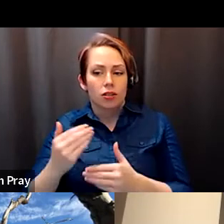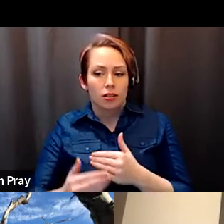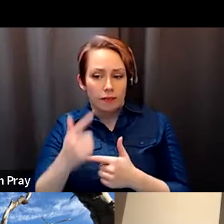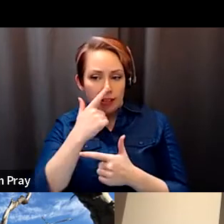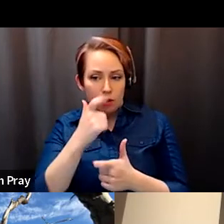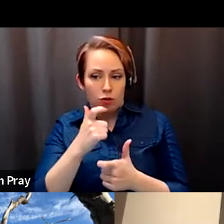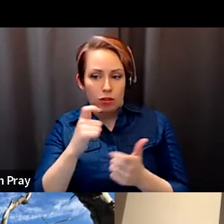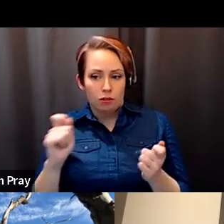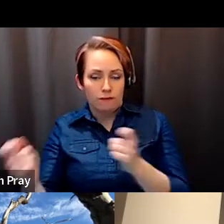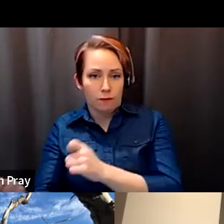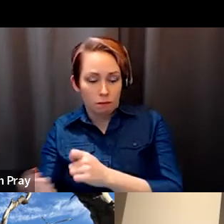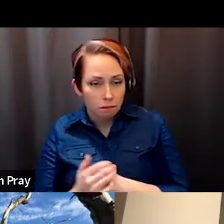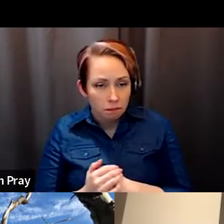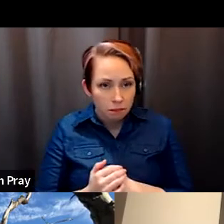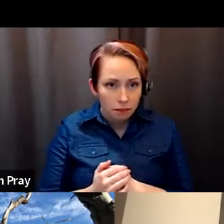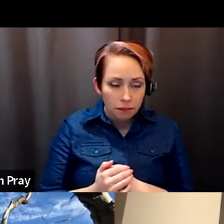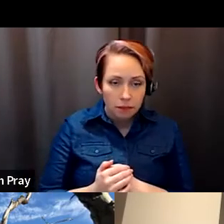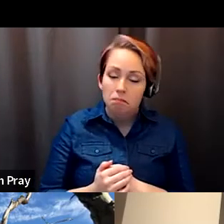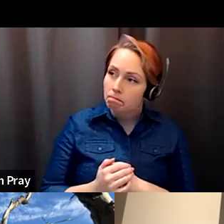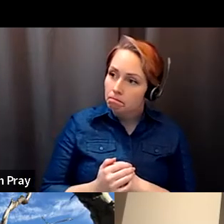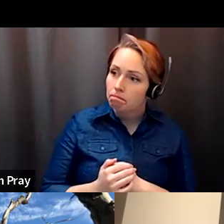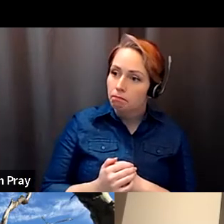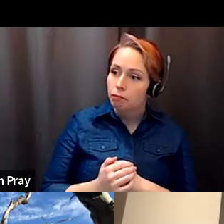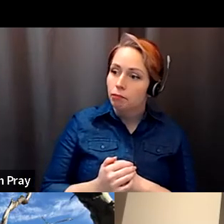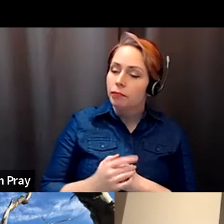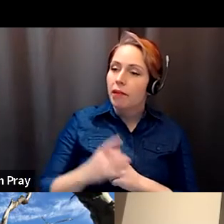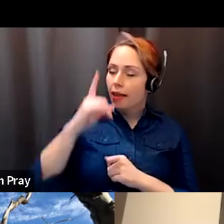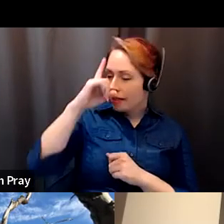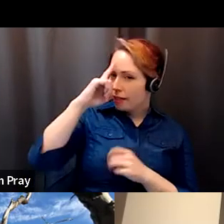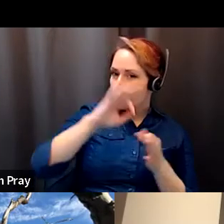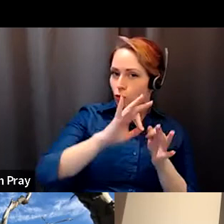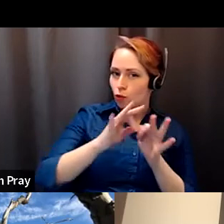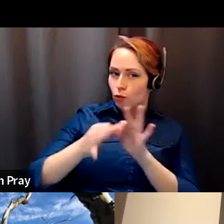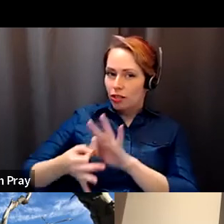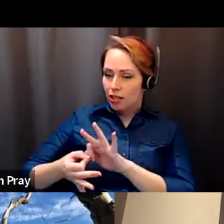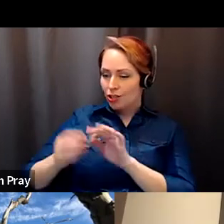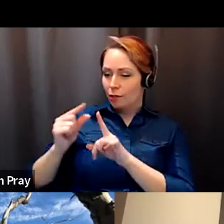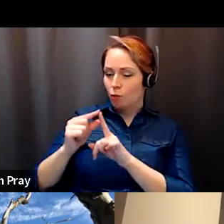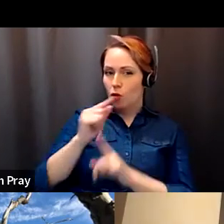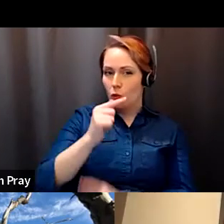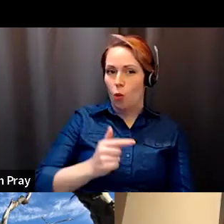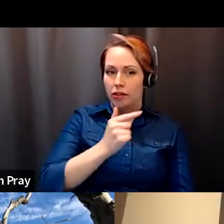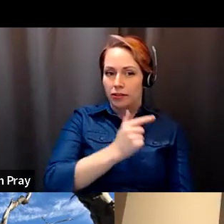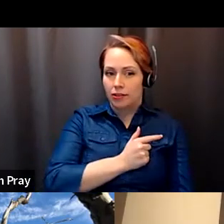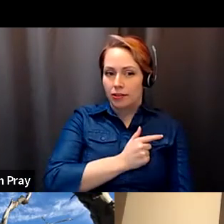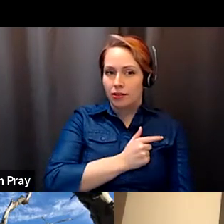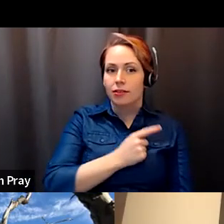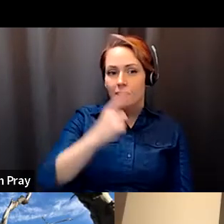Salvador Santino Regilme: yeah I think. Salvador Santino Regilme: The interpretation of loyalty, I mean I said, I think I made a disclaimer to in the book that.